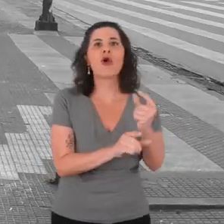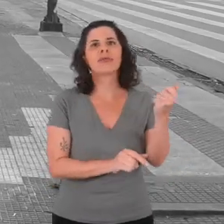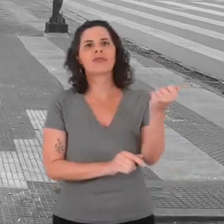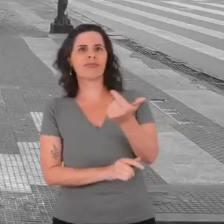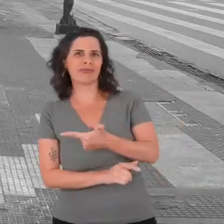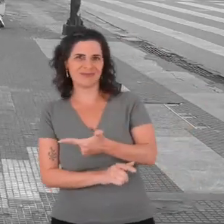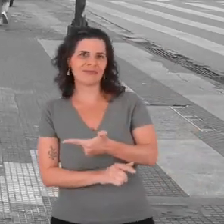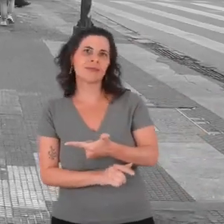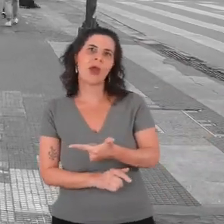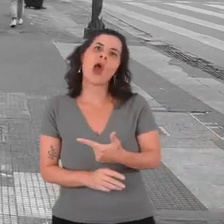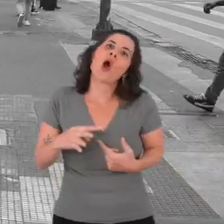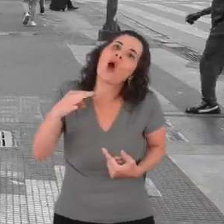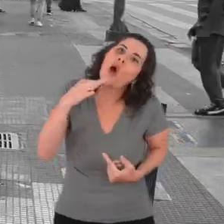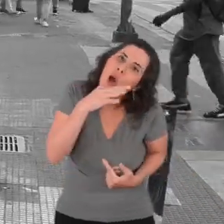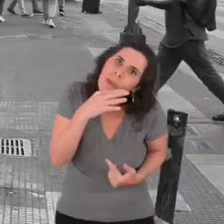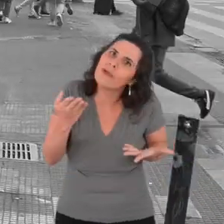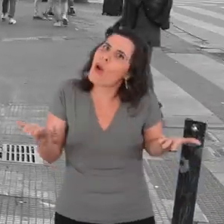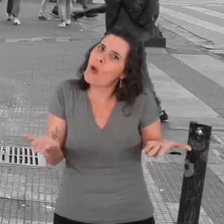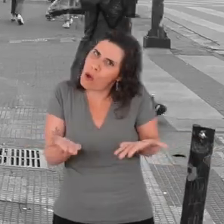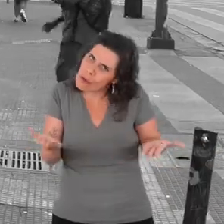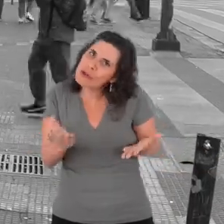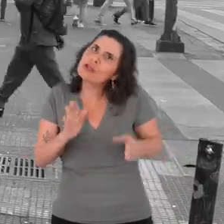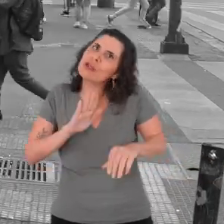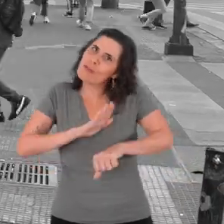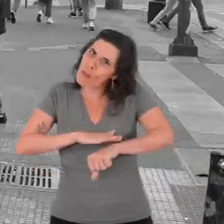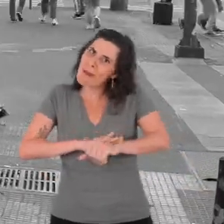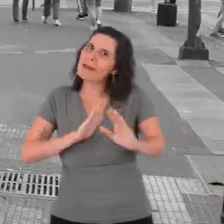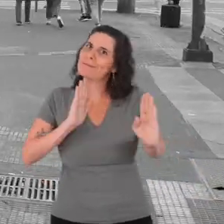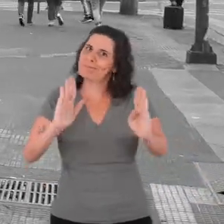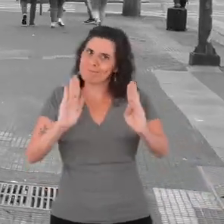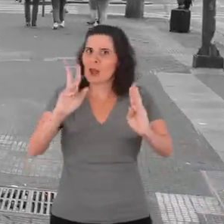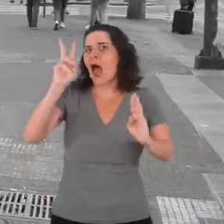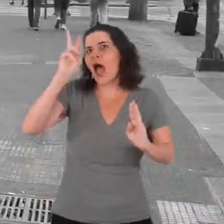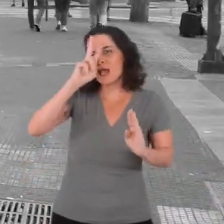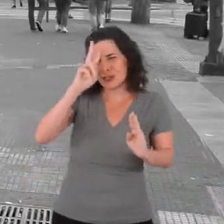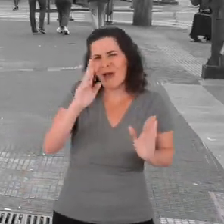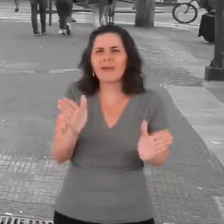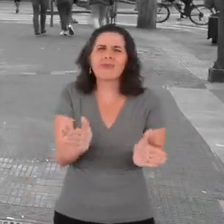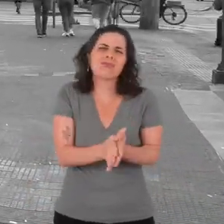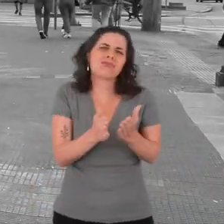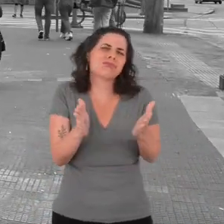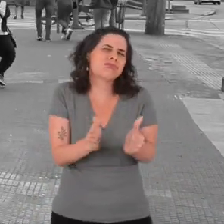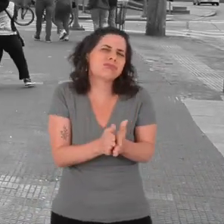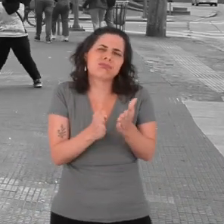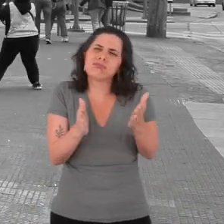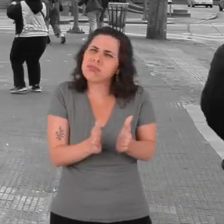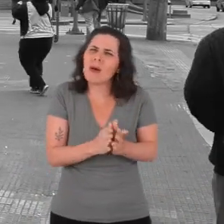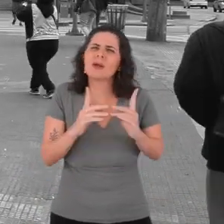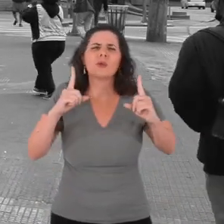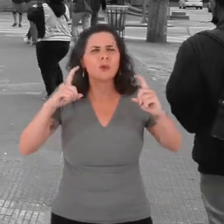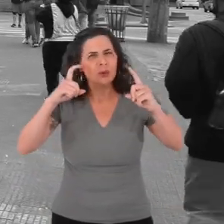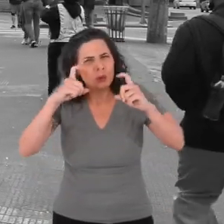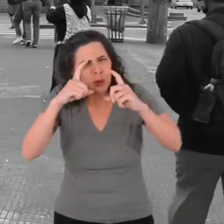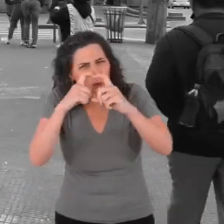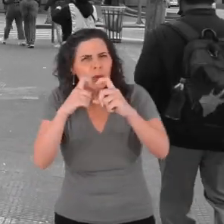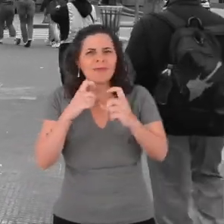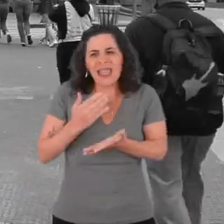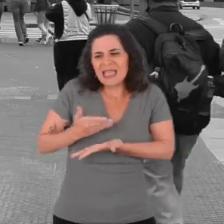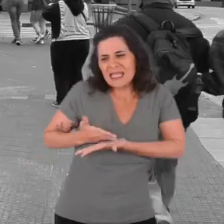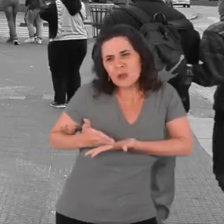It is clear that we are living in a situation at a historical moment of great poverty and extreme social exclusion.